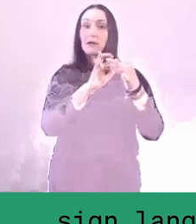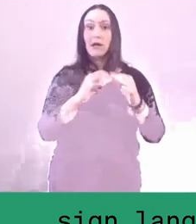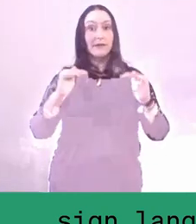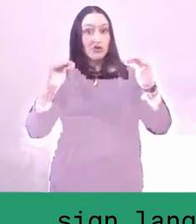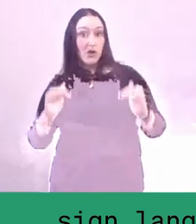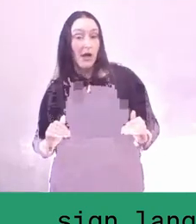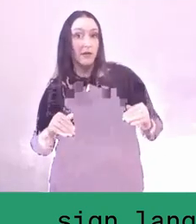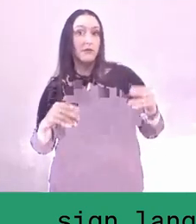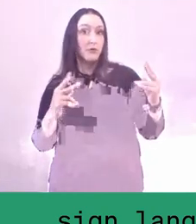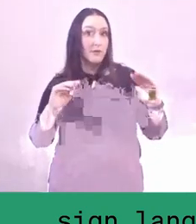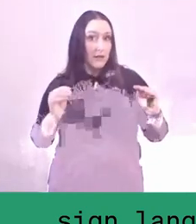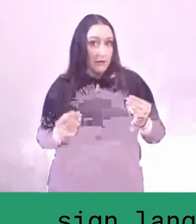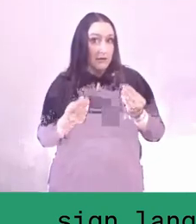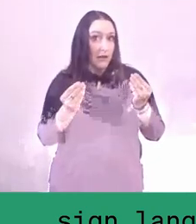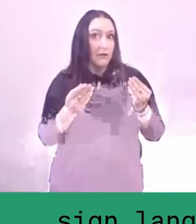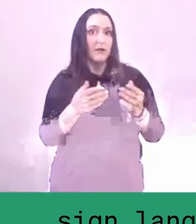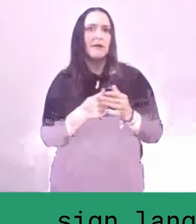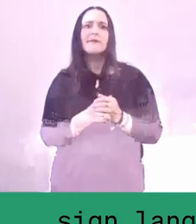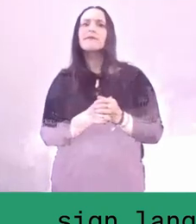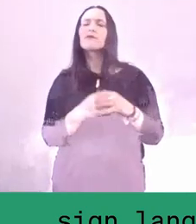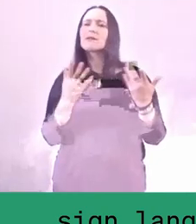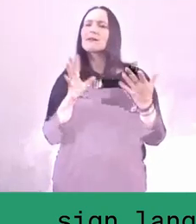Was it one of the words that you learnt